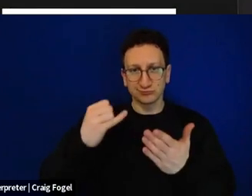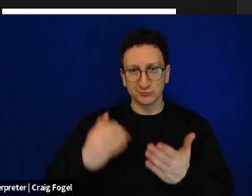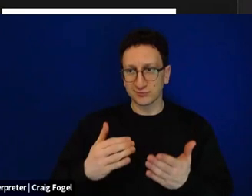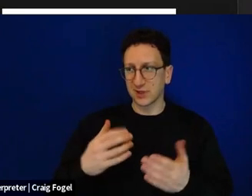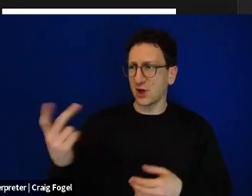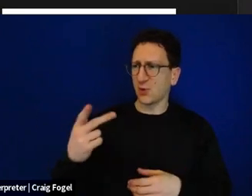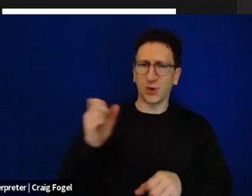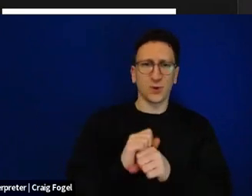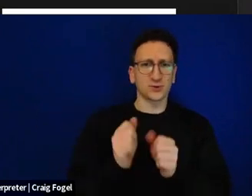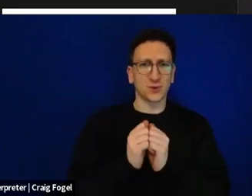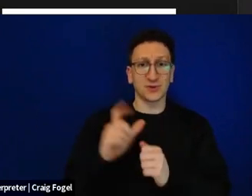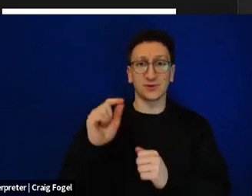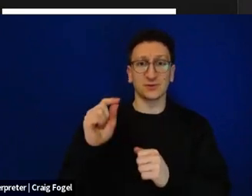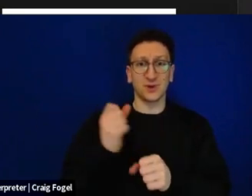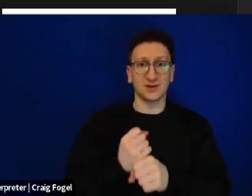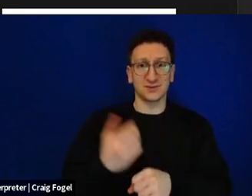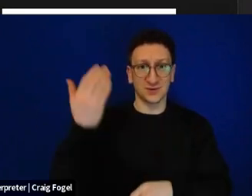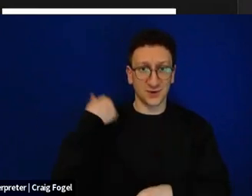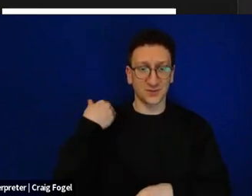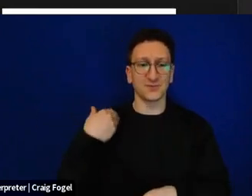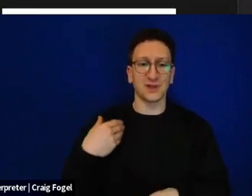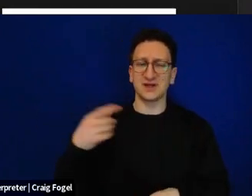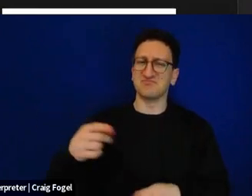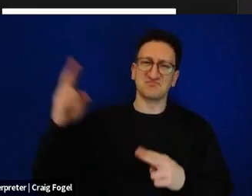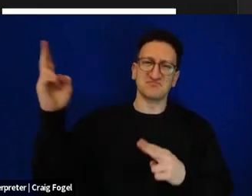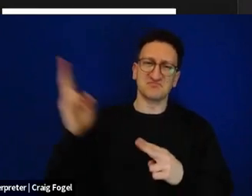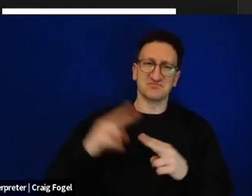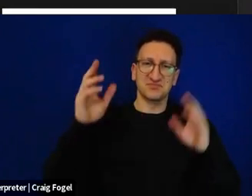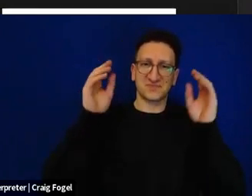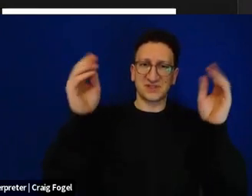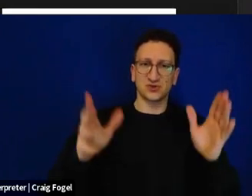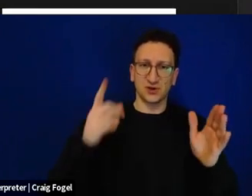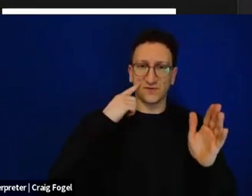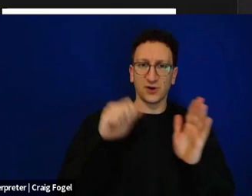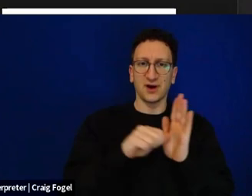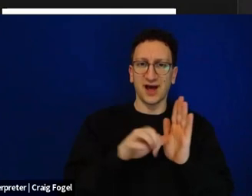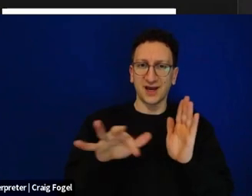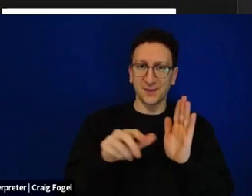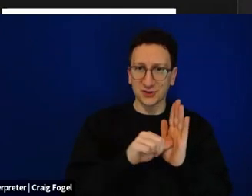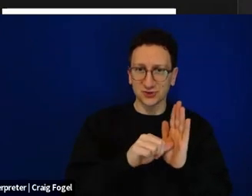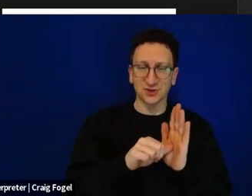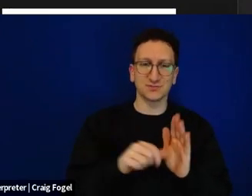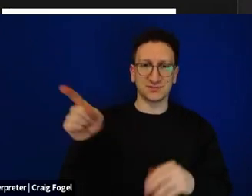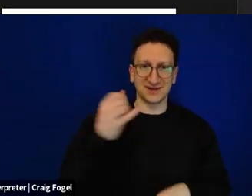Haggadah, and he's one of Bezalel Academy's top teachers for animation and illustration.